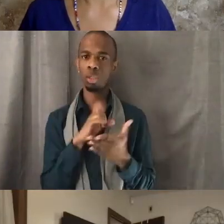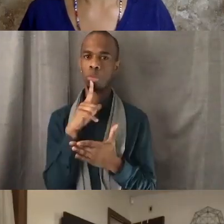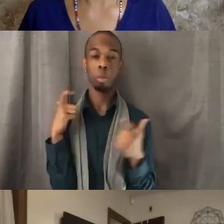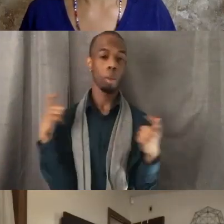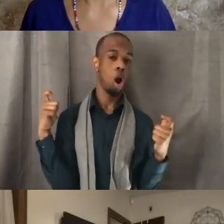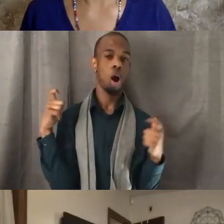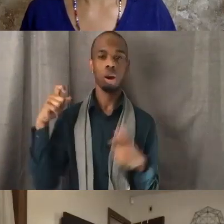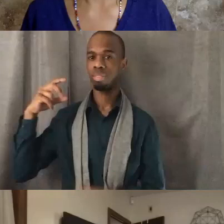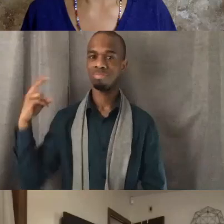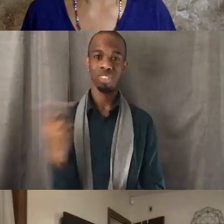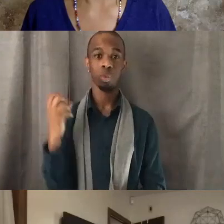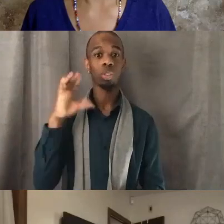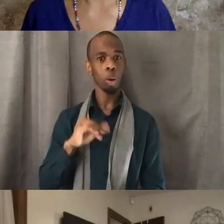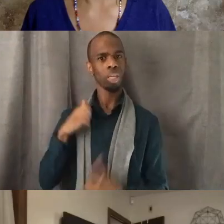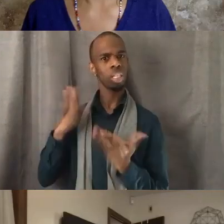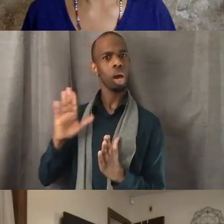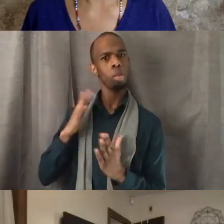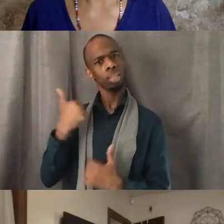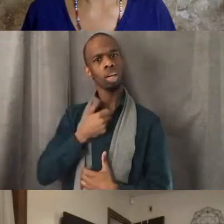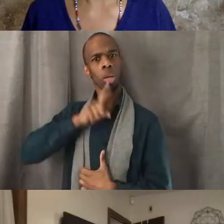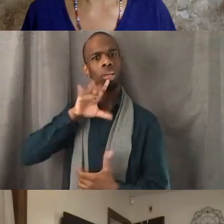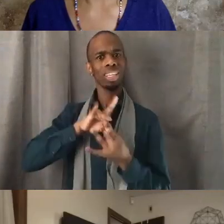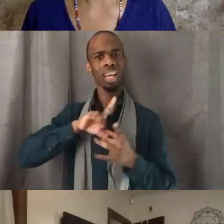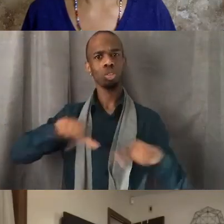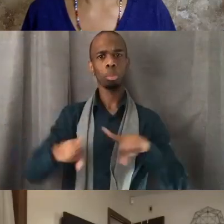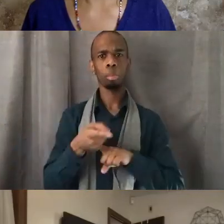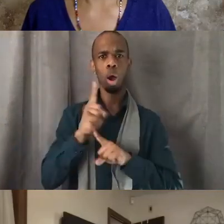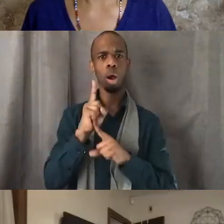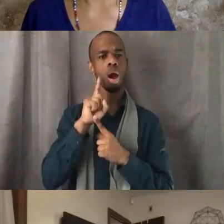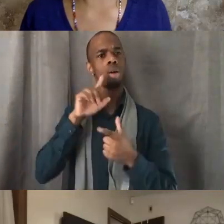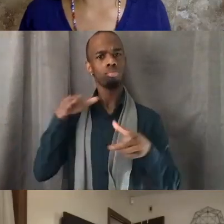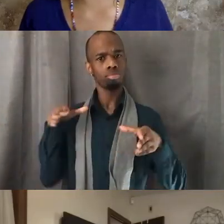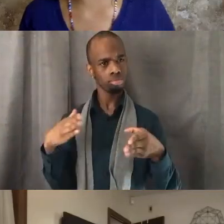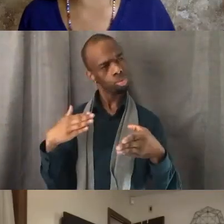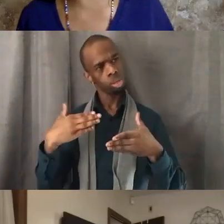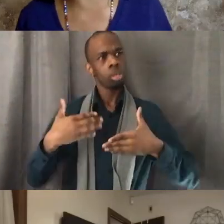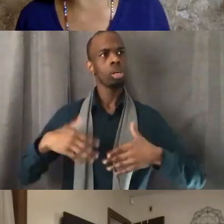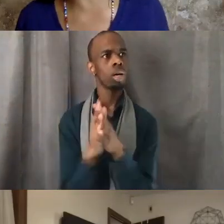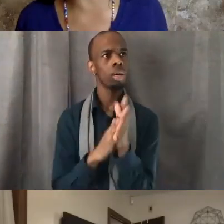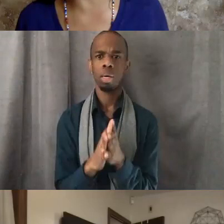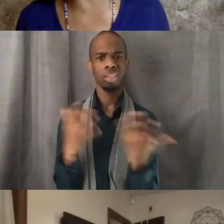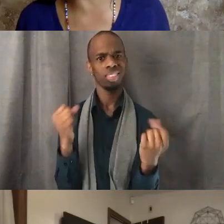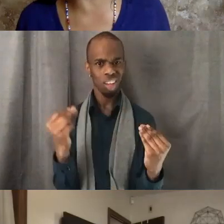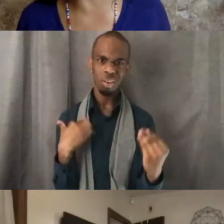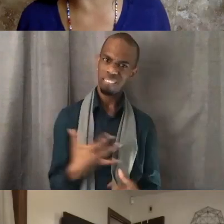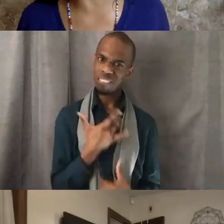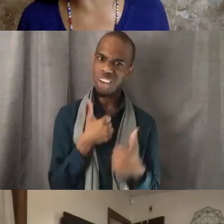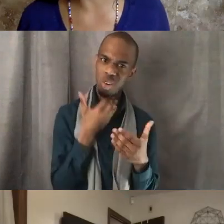and I just let myself just kinda be in the moment in the weekend. So felt good. Ashe! Ashe! Great, Alli.